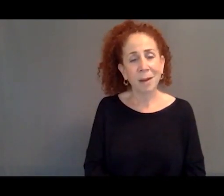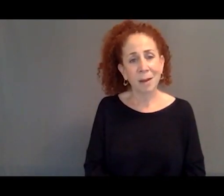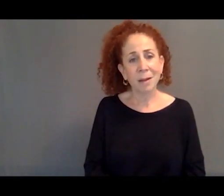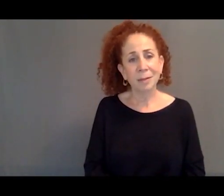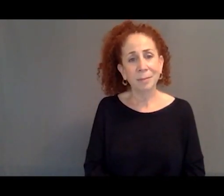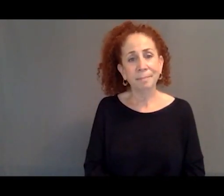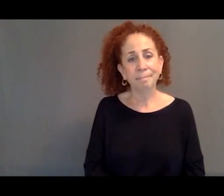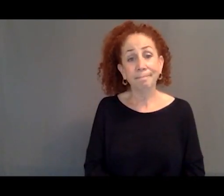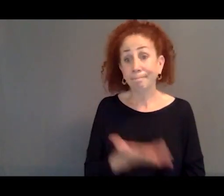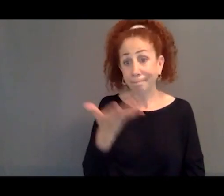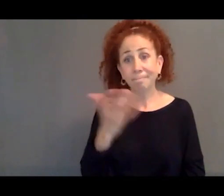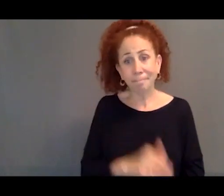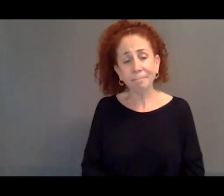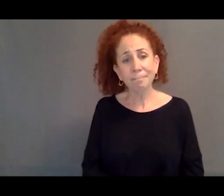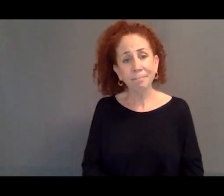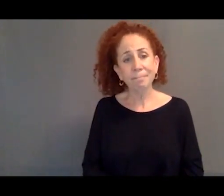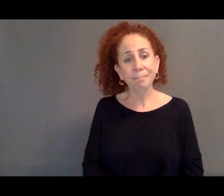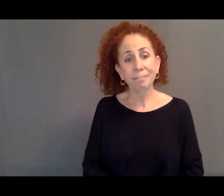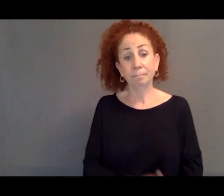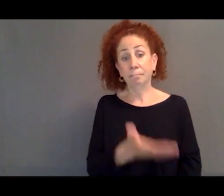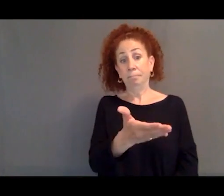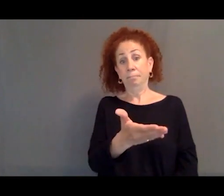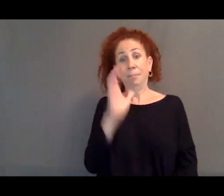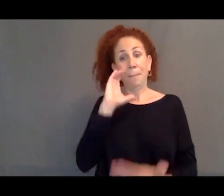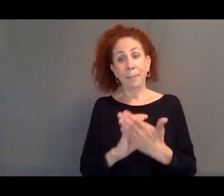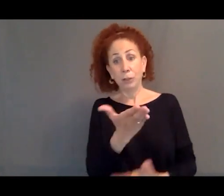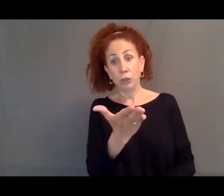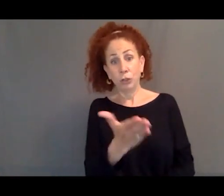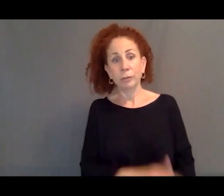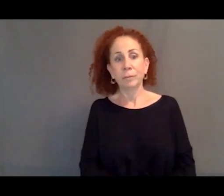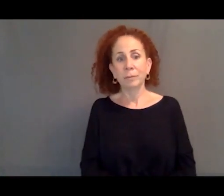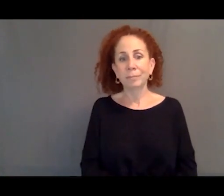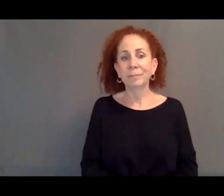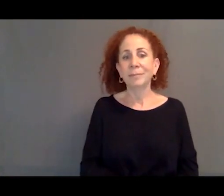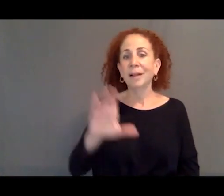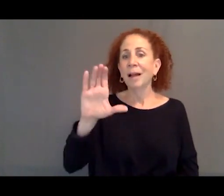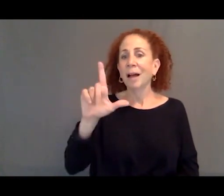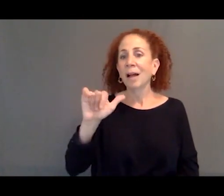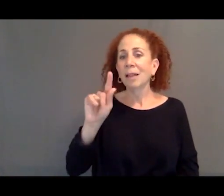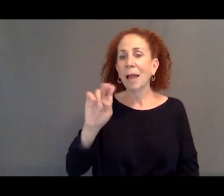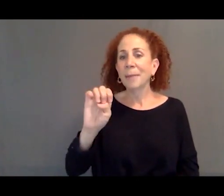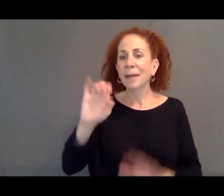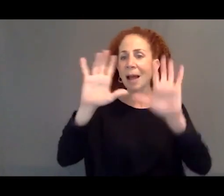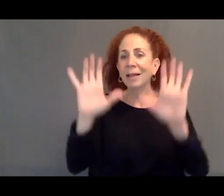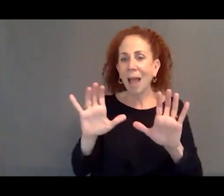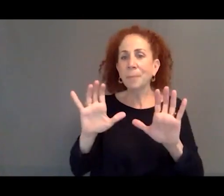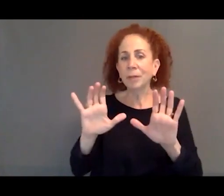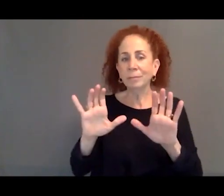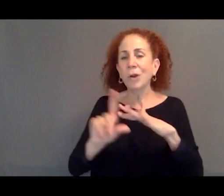Yep. So these are essentially climate refugees from Bangladesh.